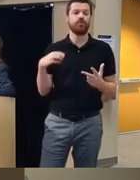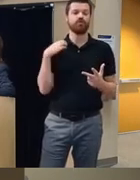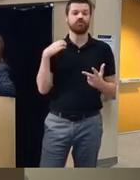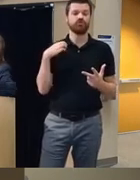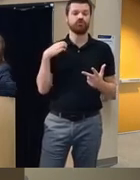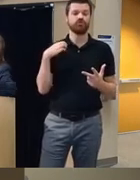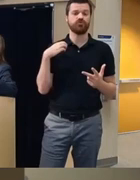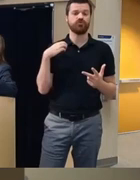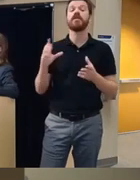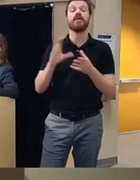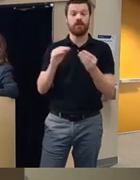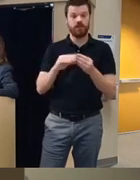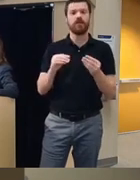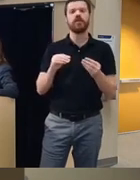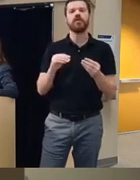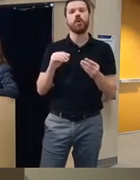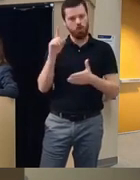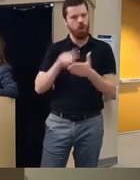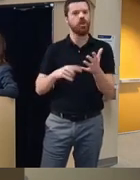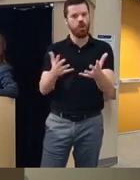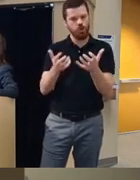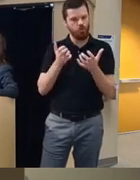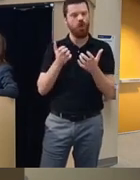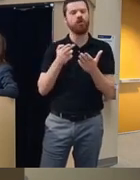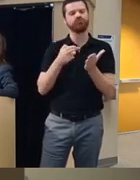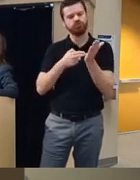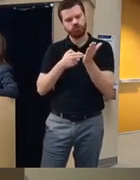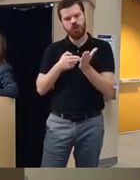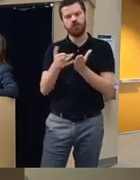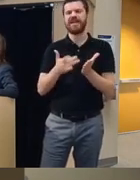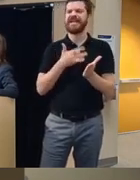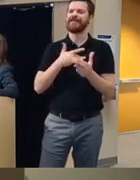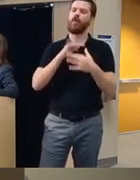they said that they want what they wanted in it was to be genuine and relatable to them and and